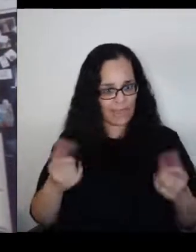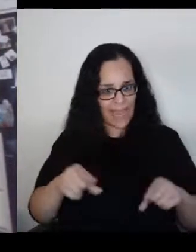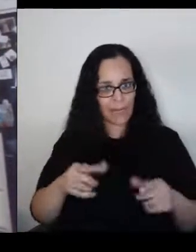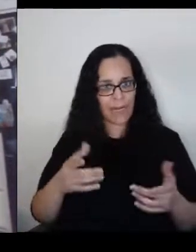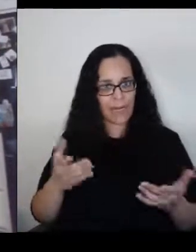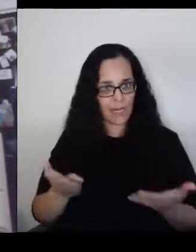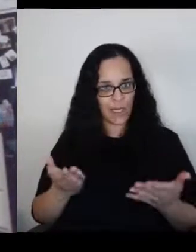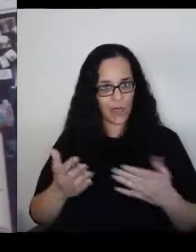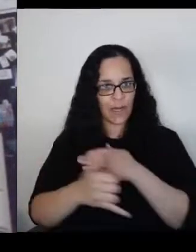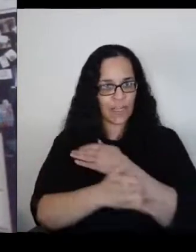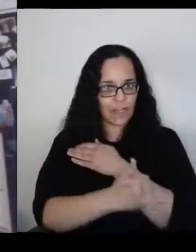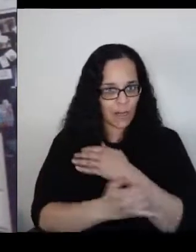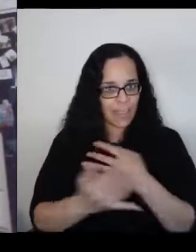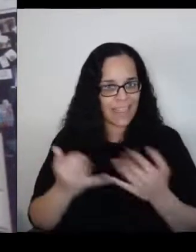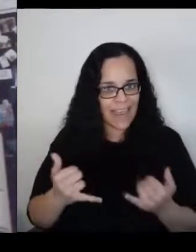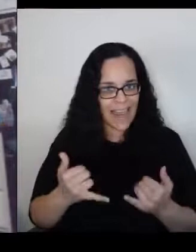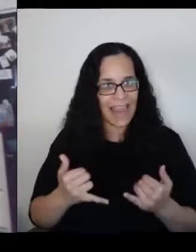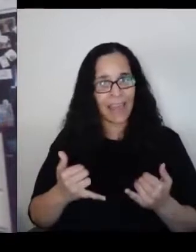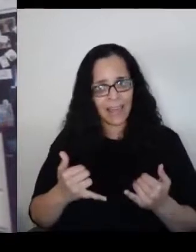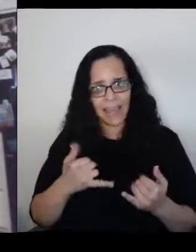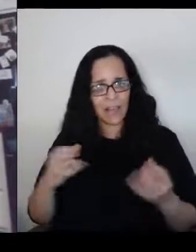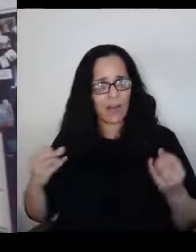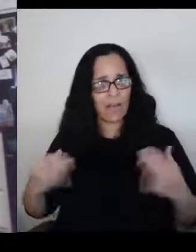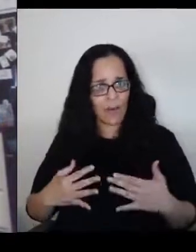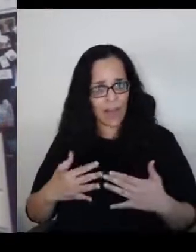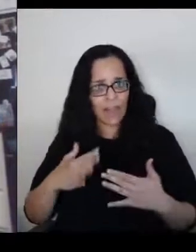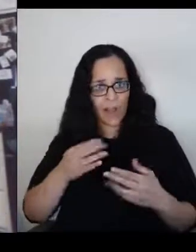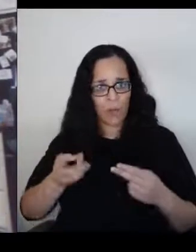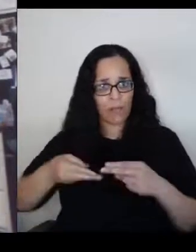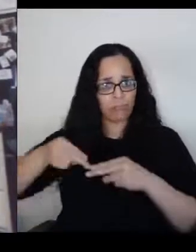that it's going to escalate and get worse.